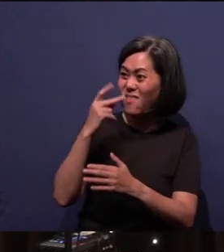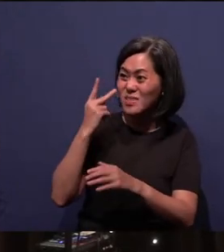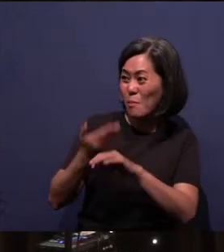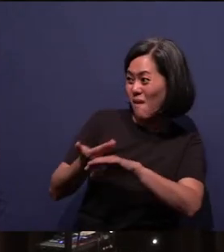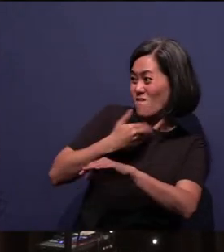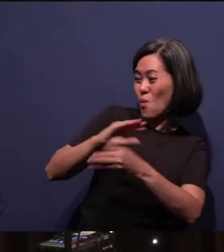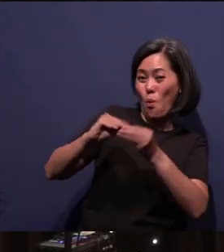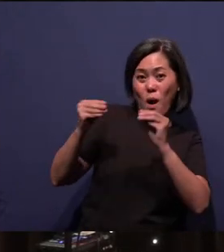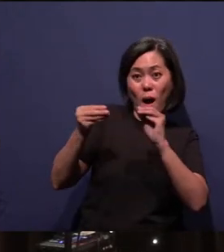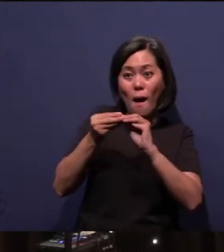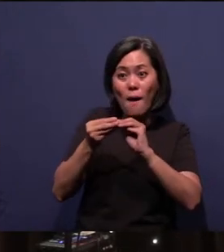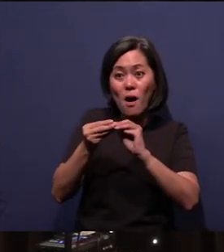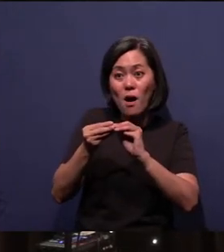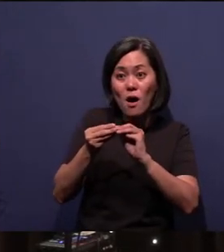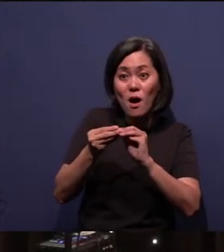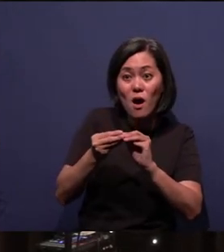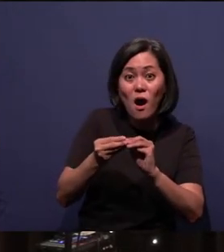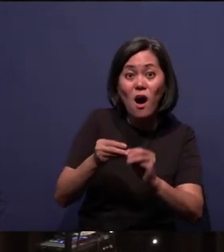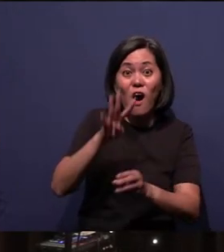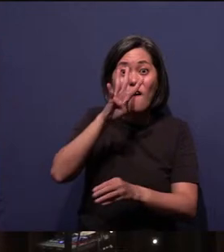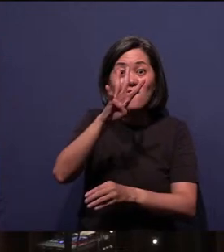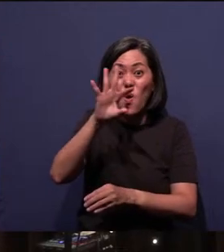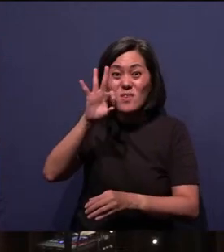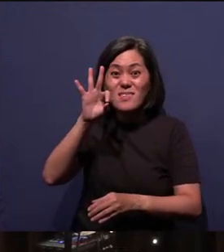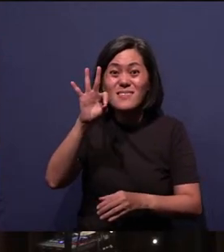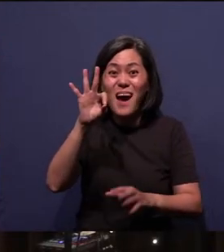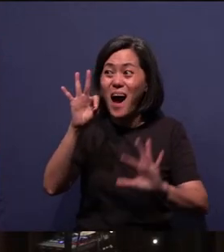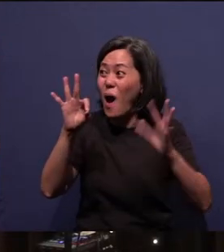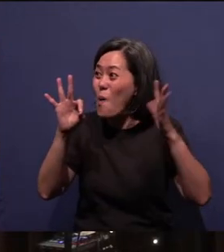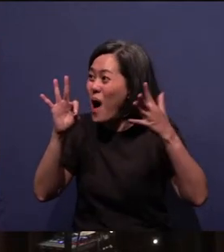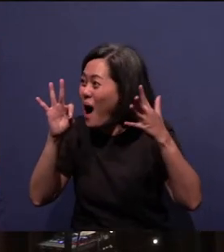There were 49. Wow!